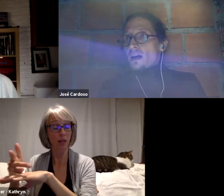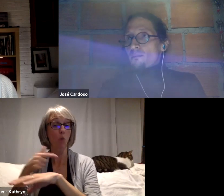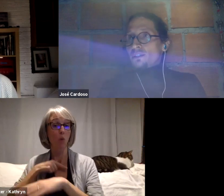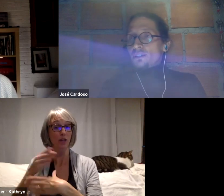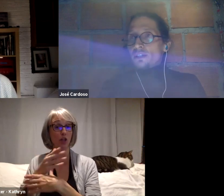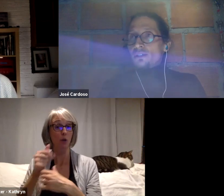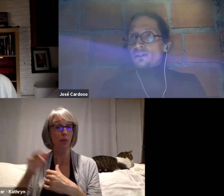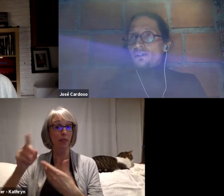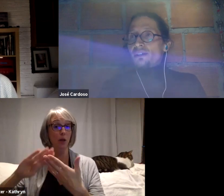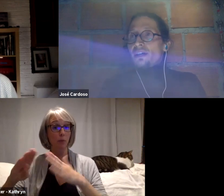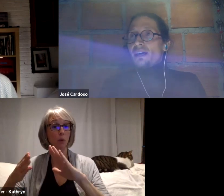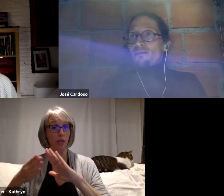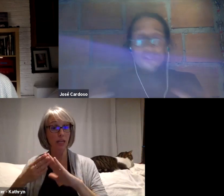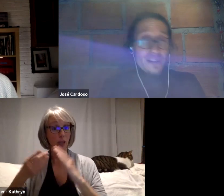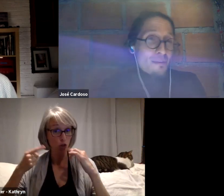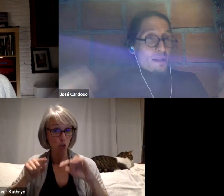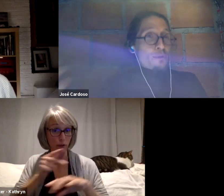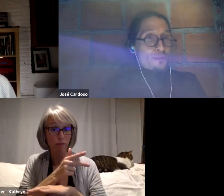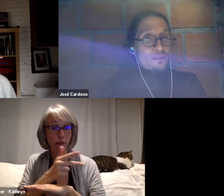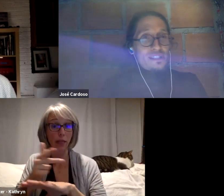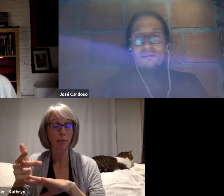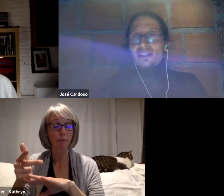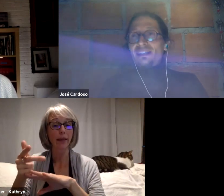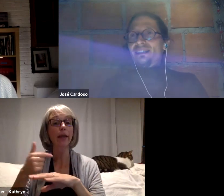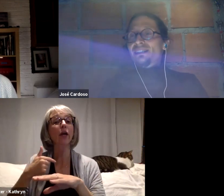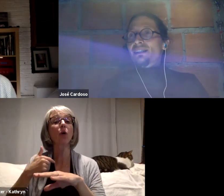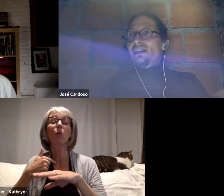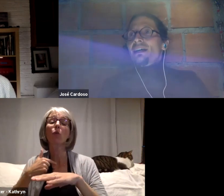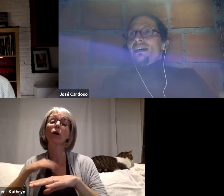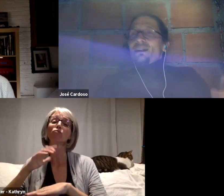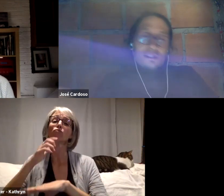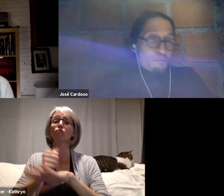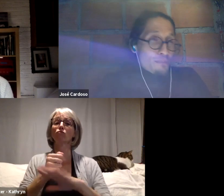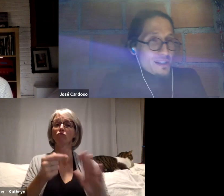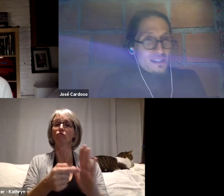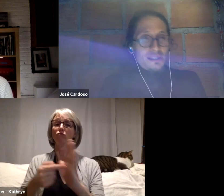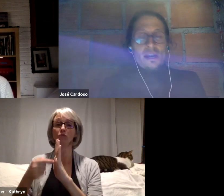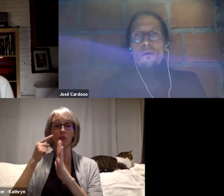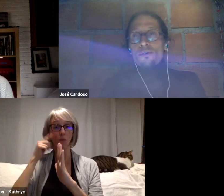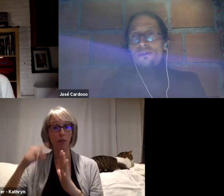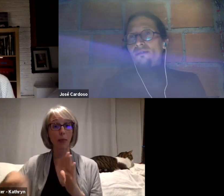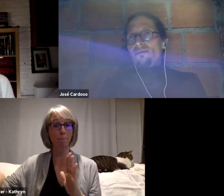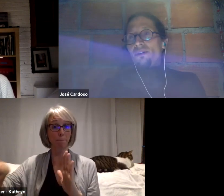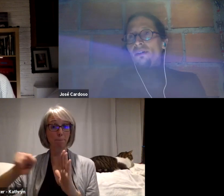a presentation for them in a beautiful cinema here in the city. It was very emotive.